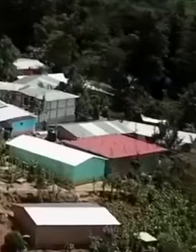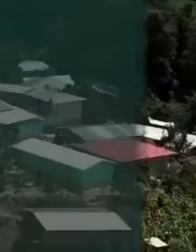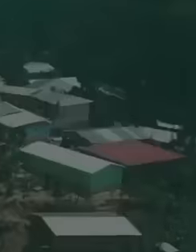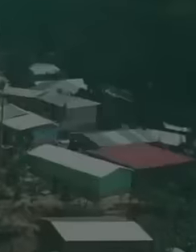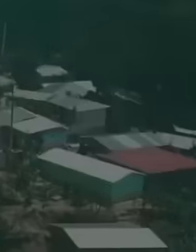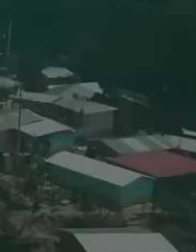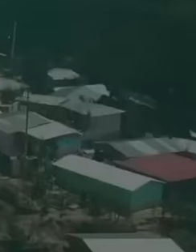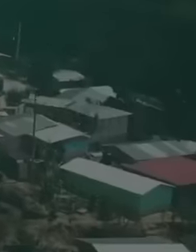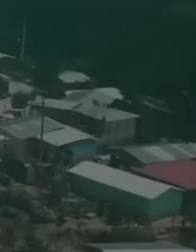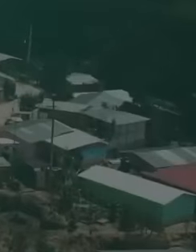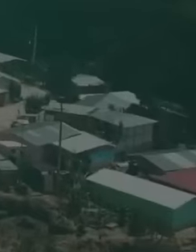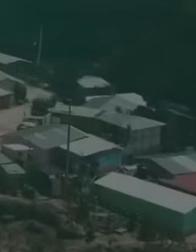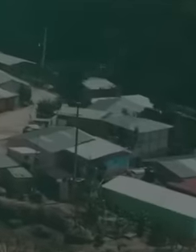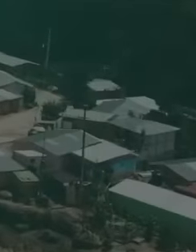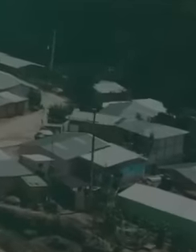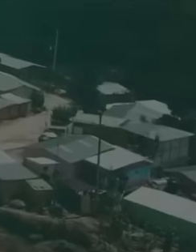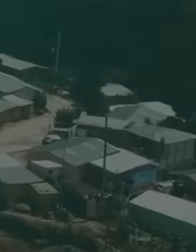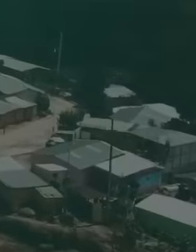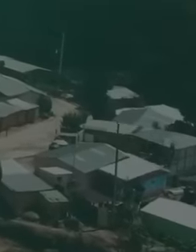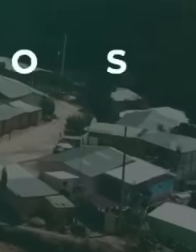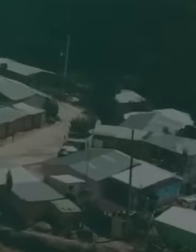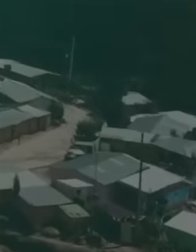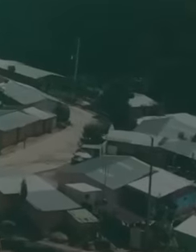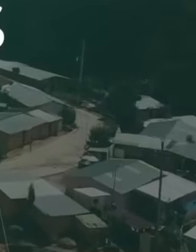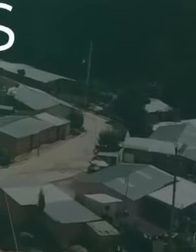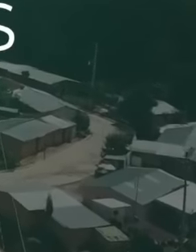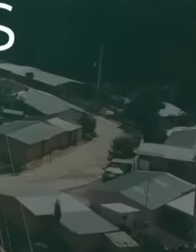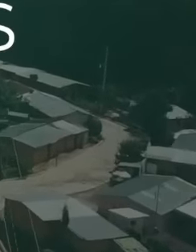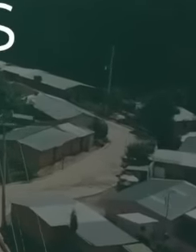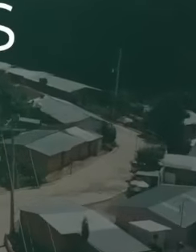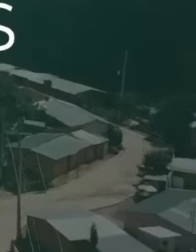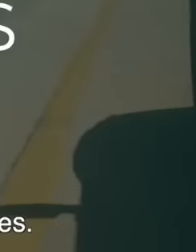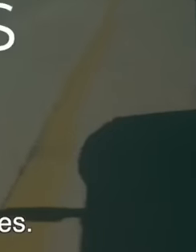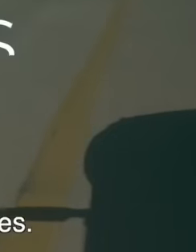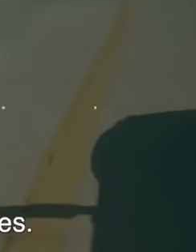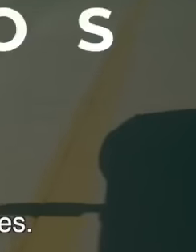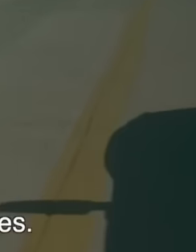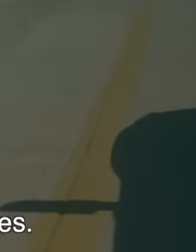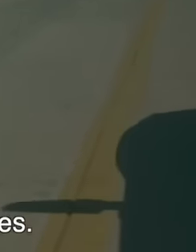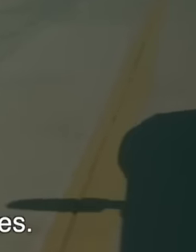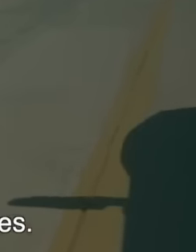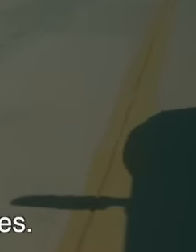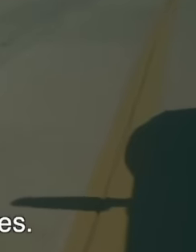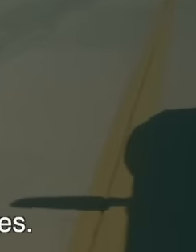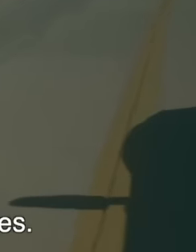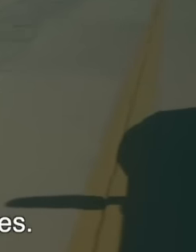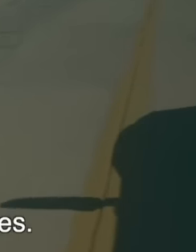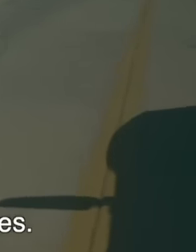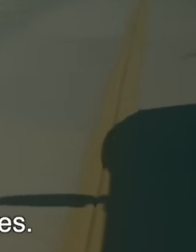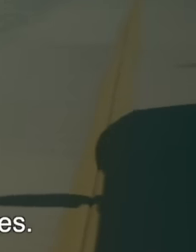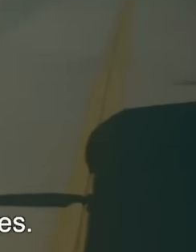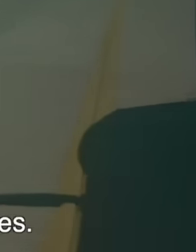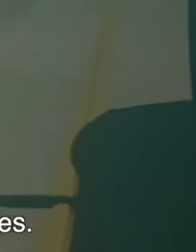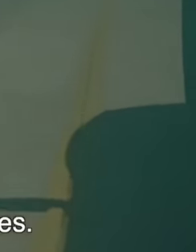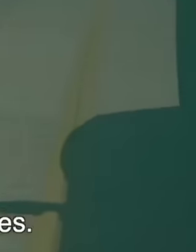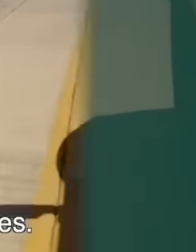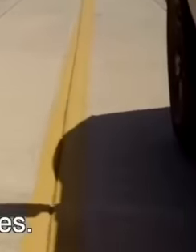94 roads have been completed of the 139 that are currently contemplated, work is being done on the 45 roads. remaining,